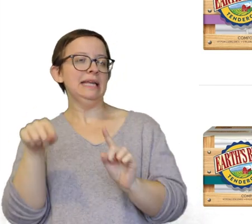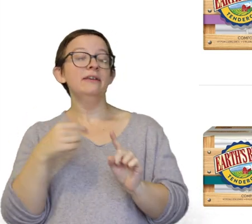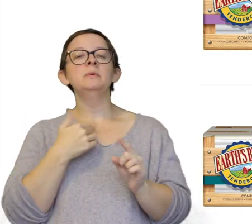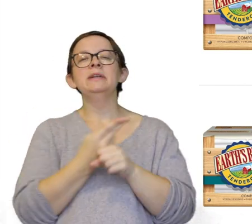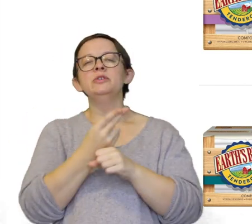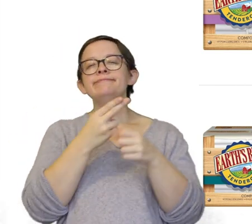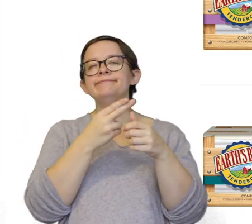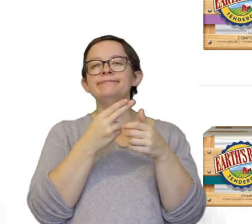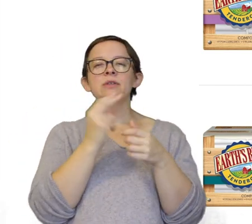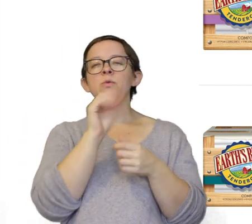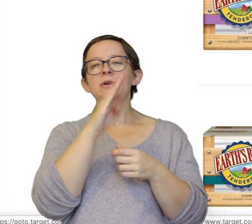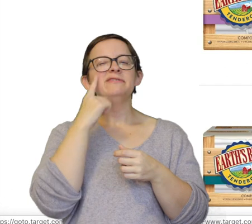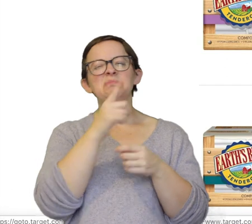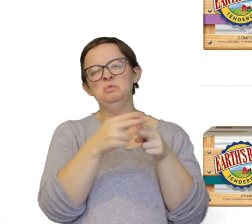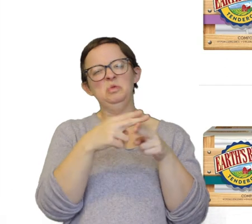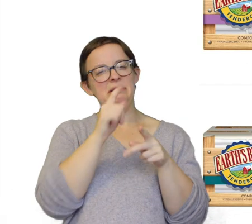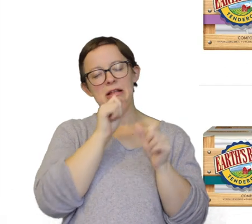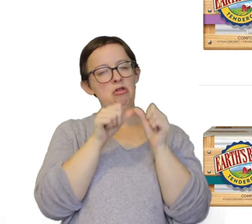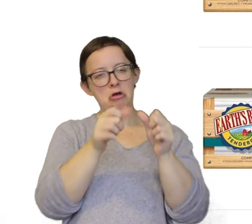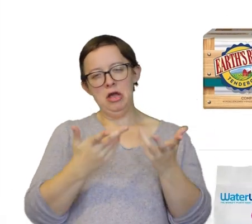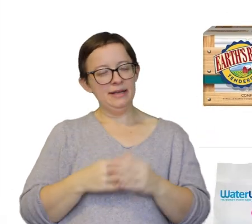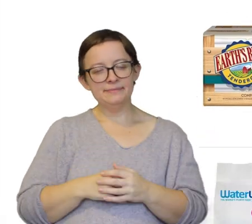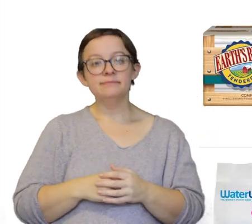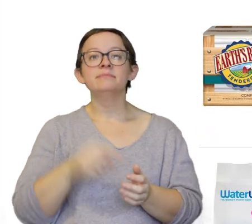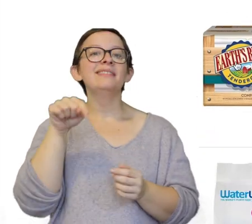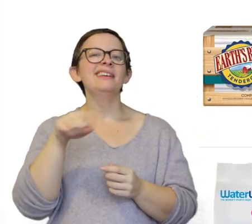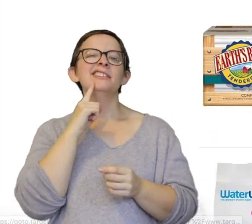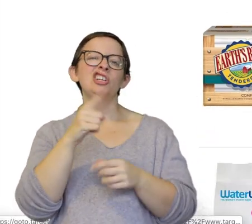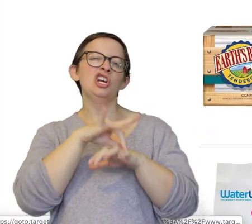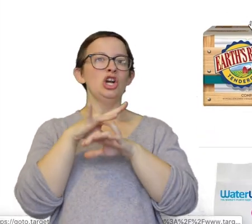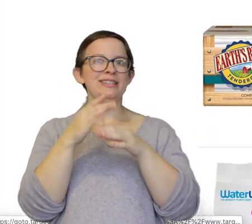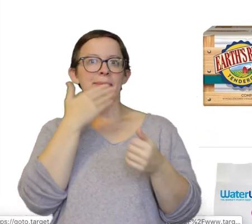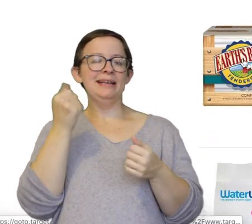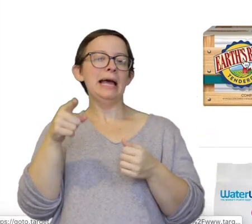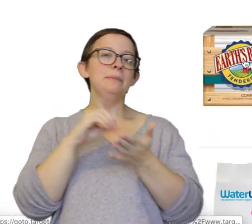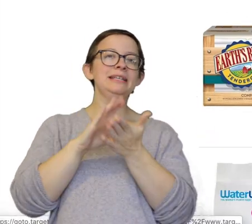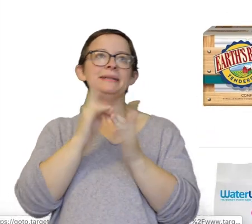We used newborns for a short time, but not too long. These are Earth's Best. I used these because I'm like